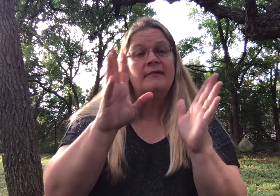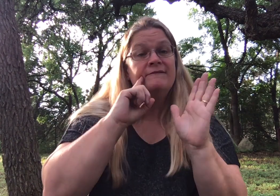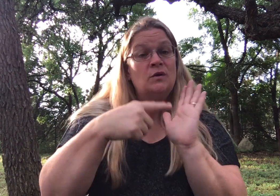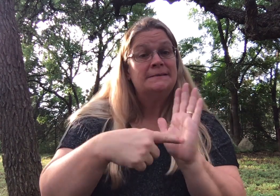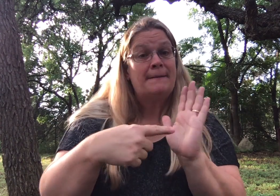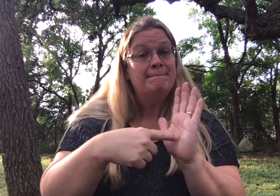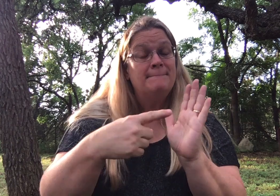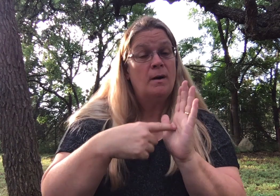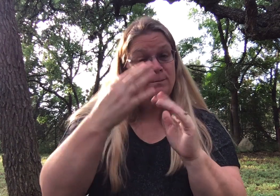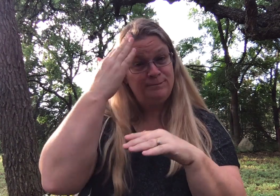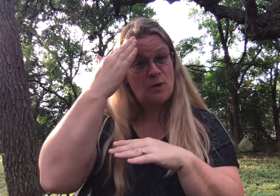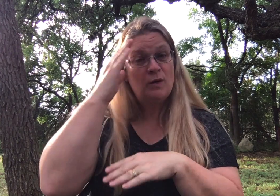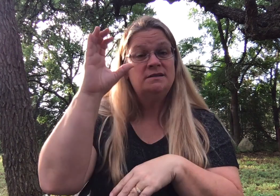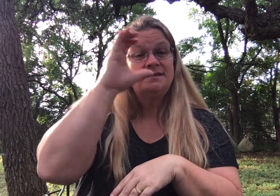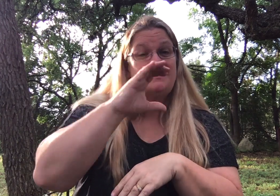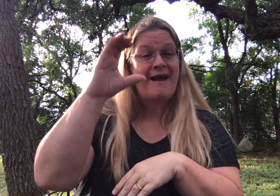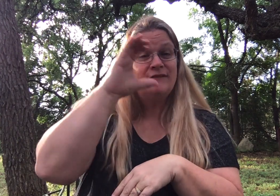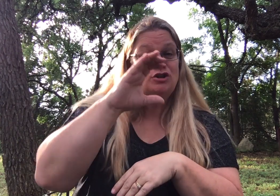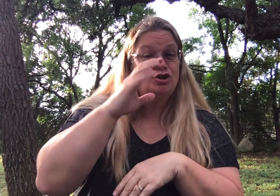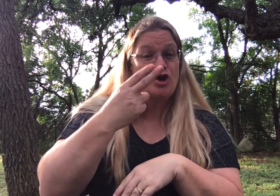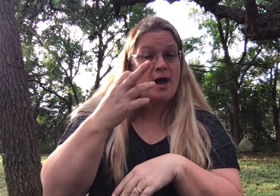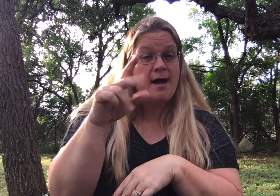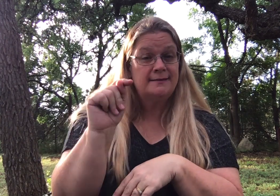For example, a scavenger hunt.